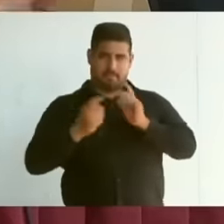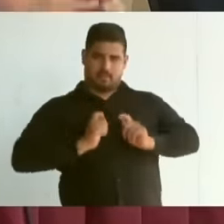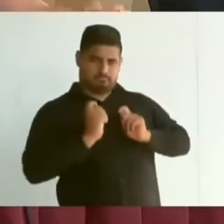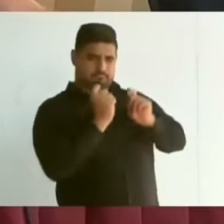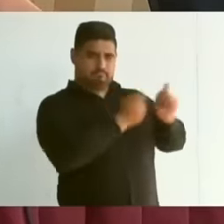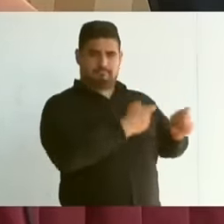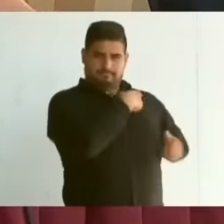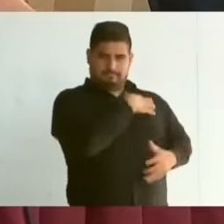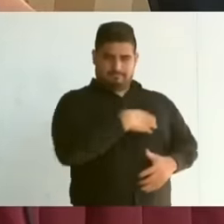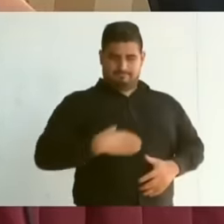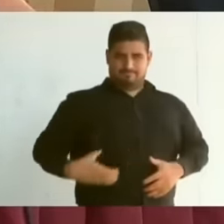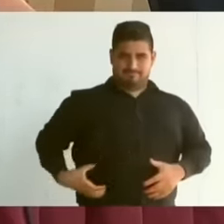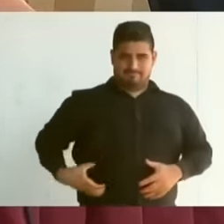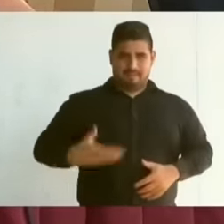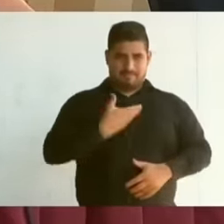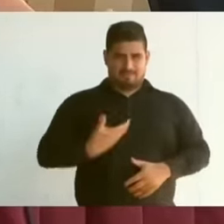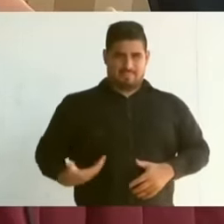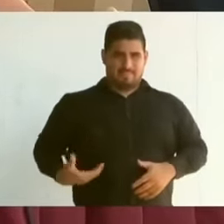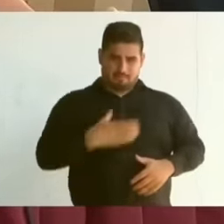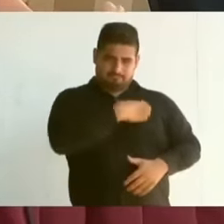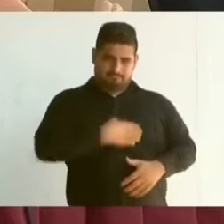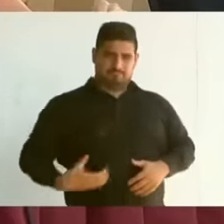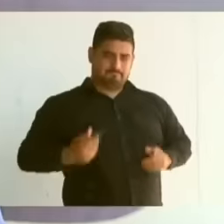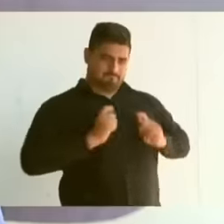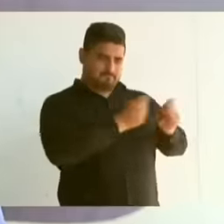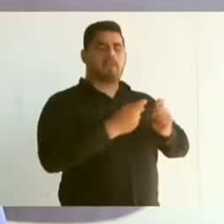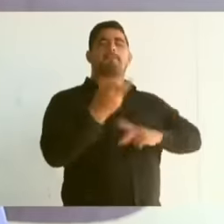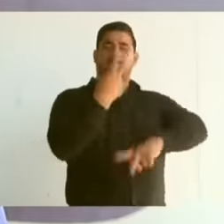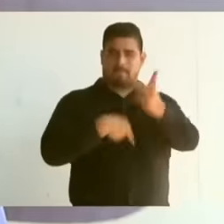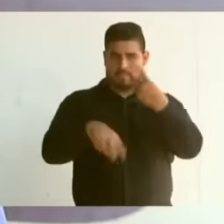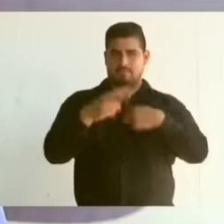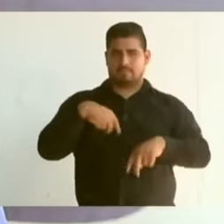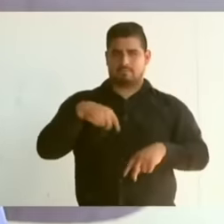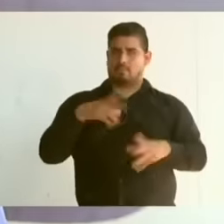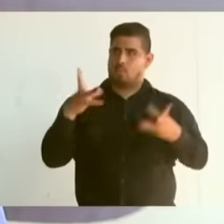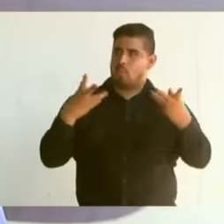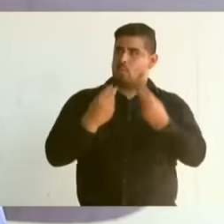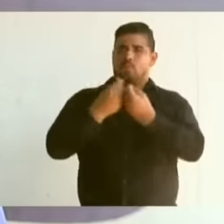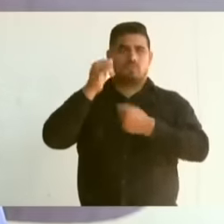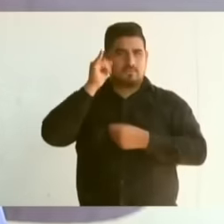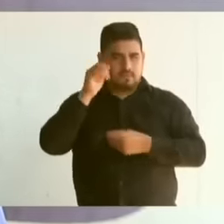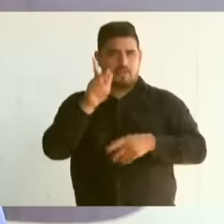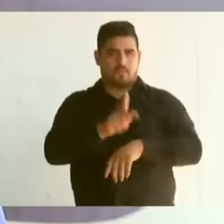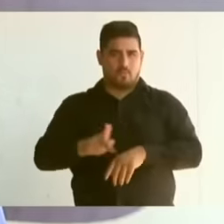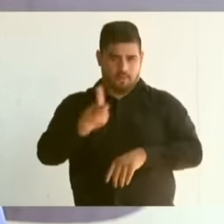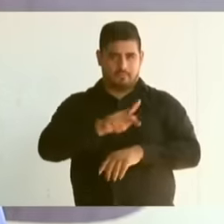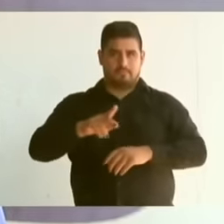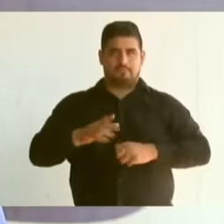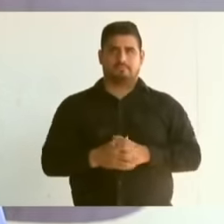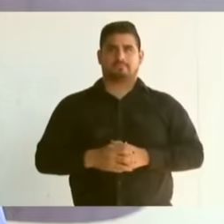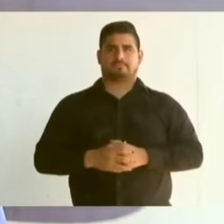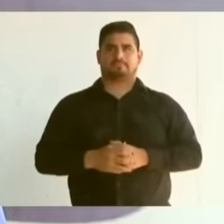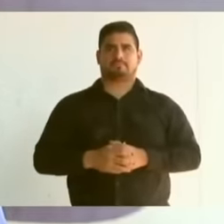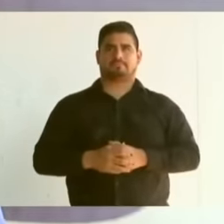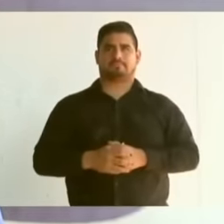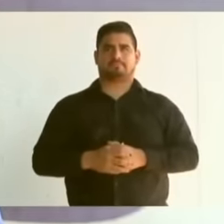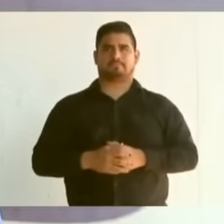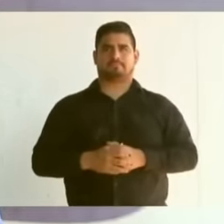presidential sash we are going to be here with the Yai peoples